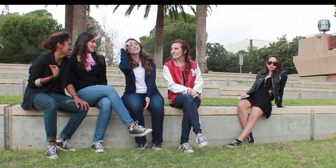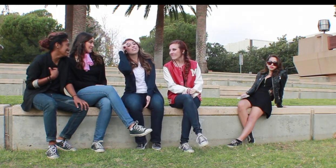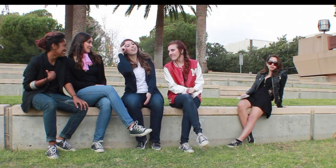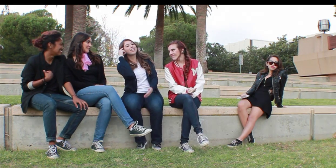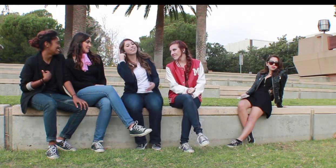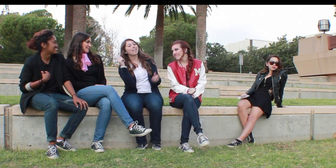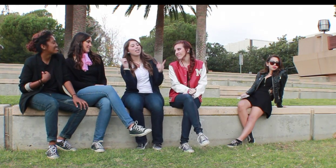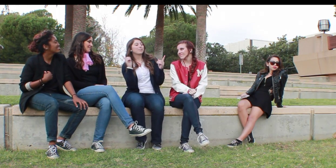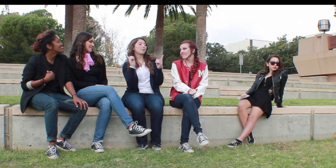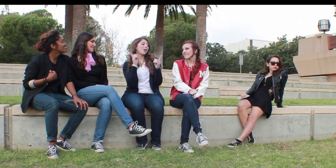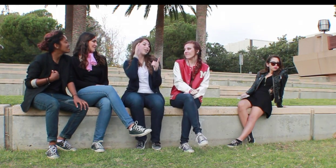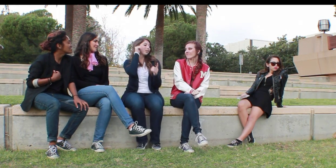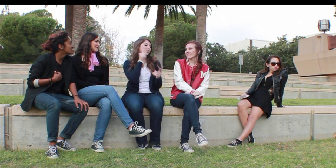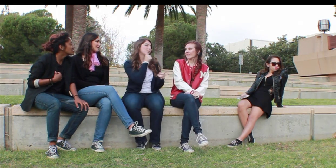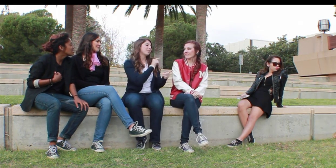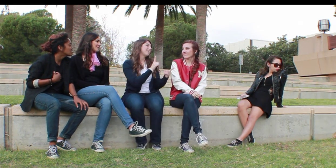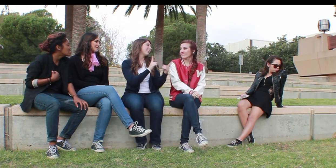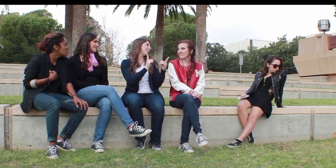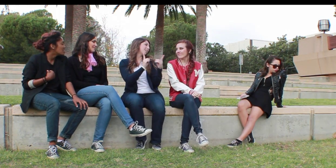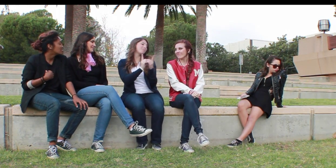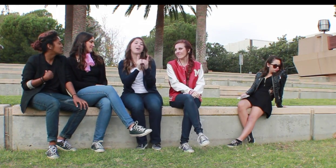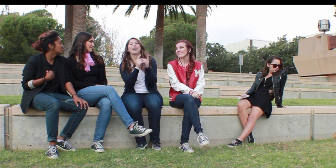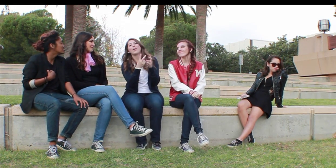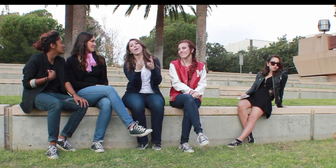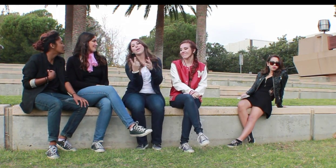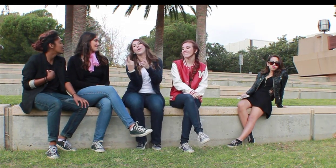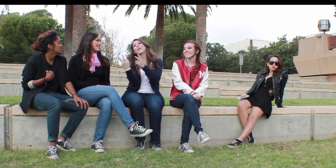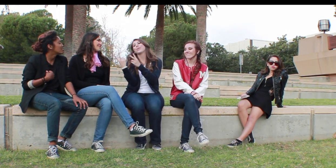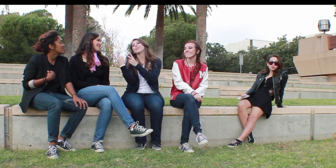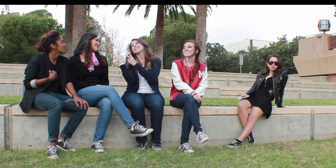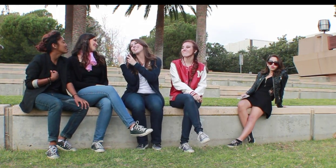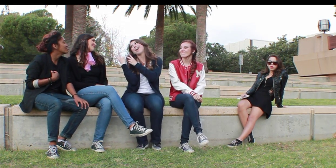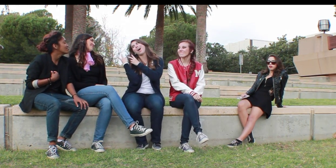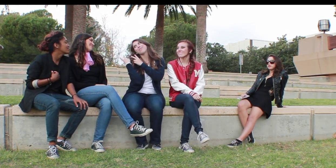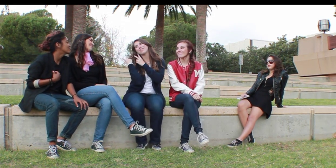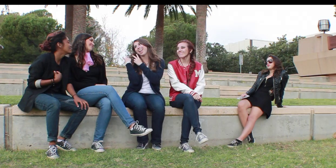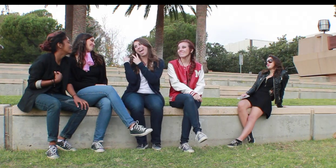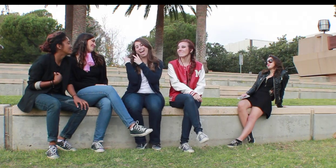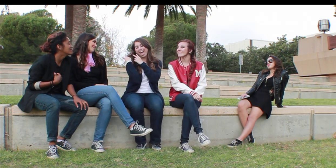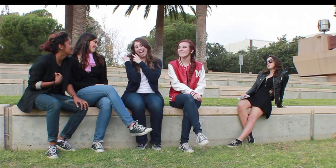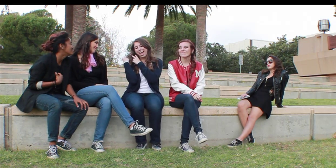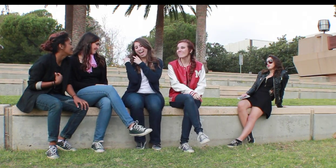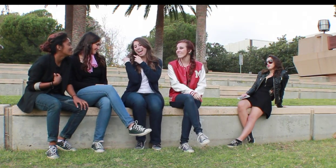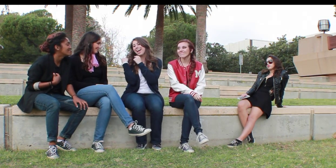Summer heat boy and girl meet, but oh those summer nights!